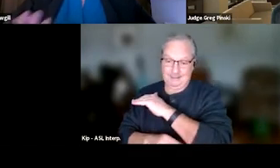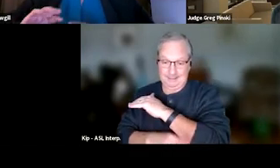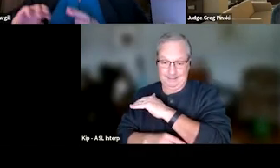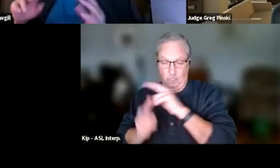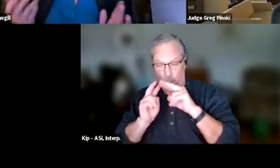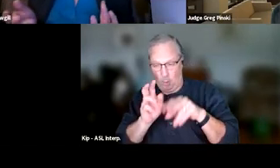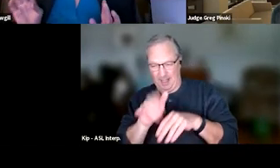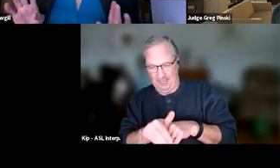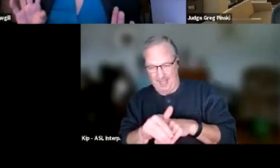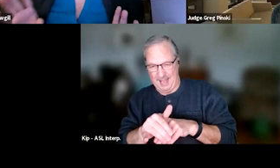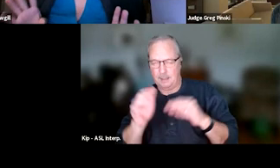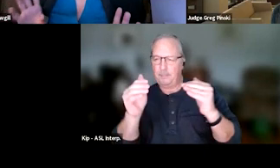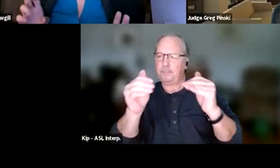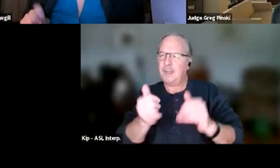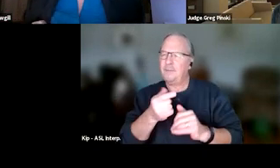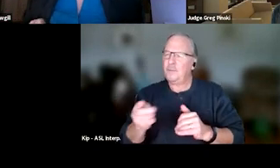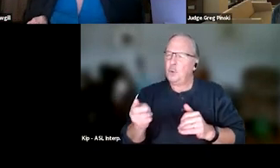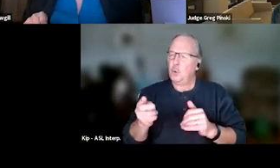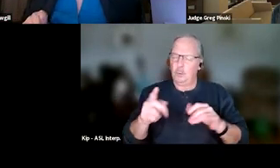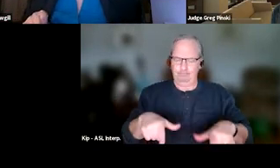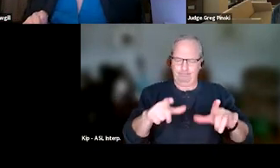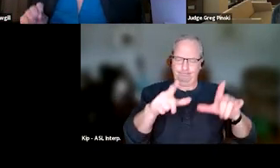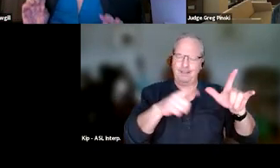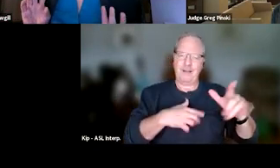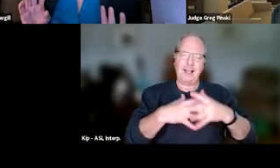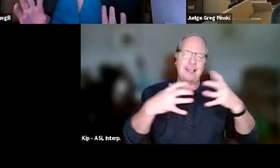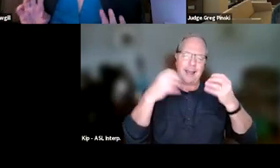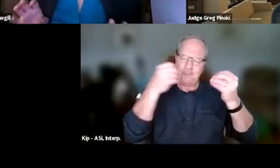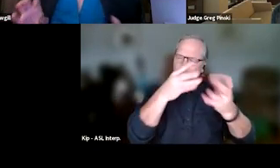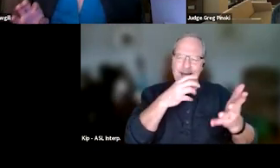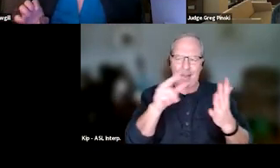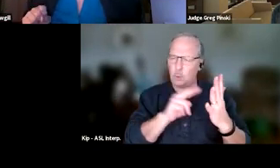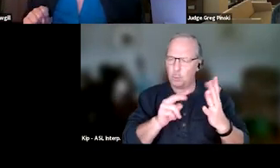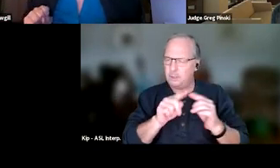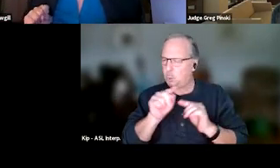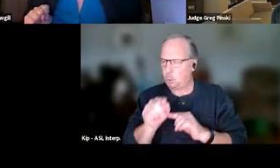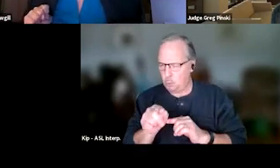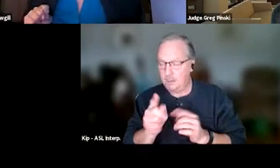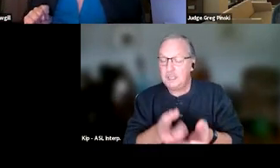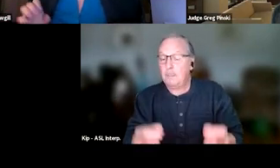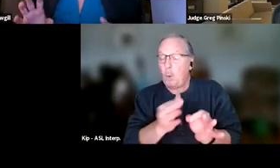So the next couple of slides have a lot of information, and I don't wanna read 'em to you, but there's some important things when your consideration.